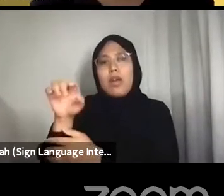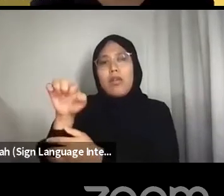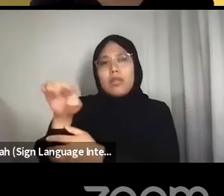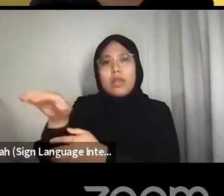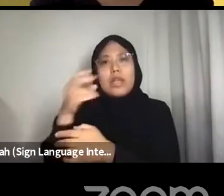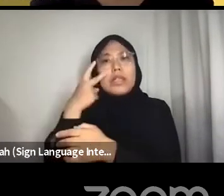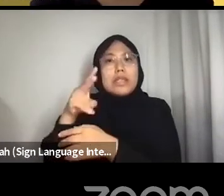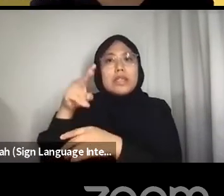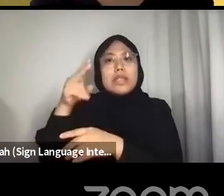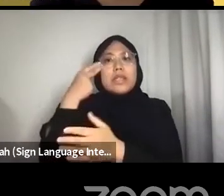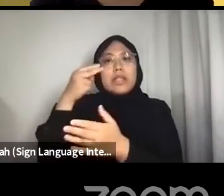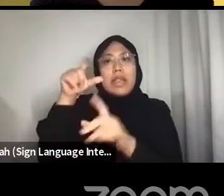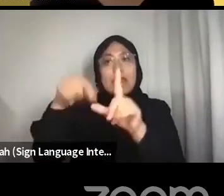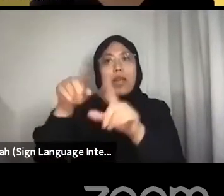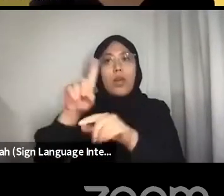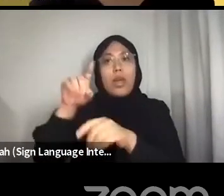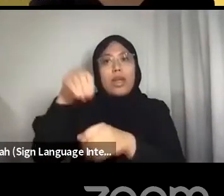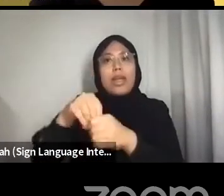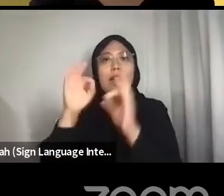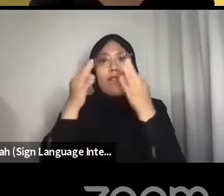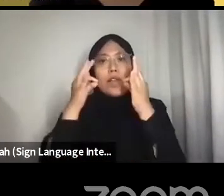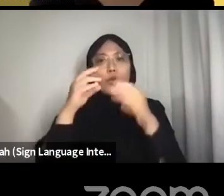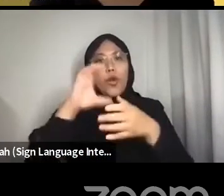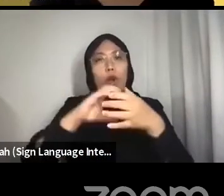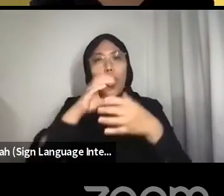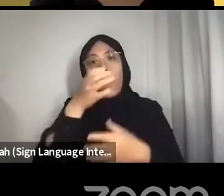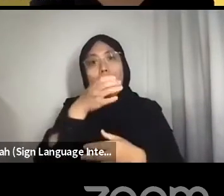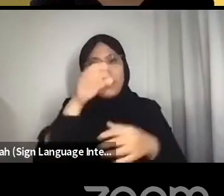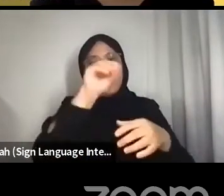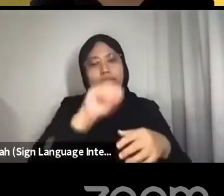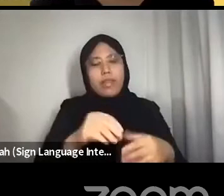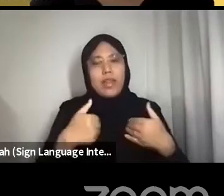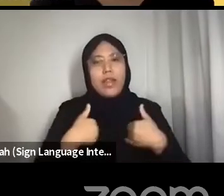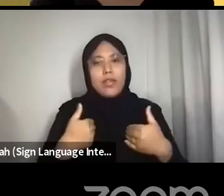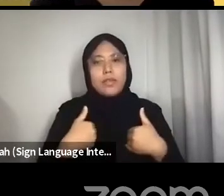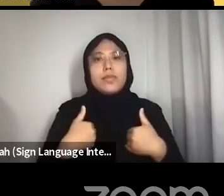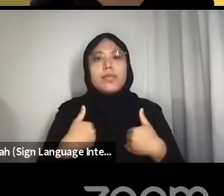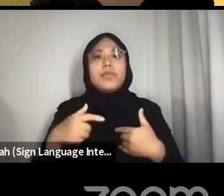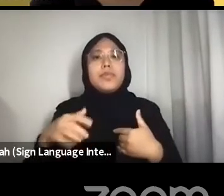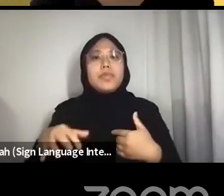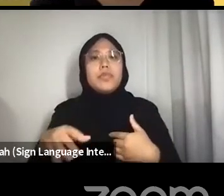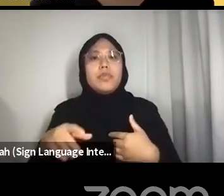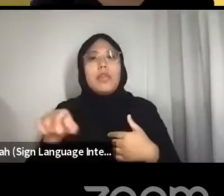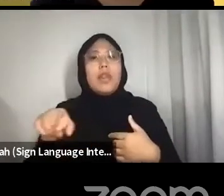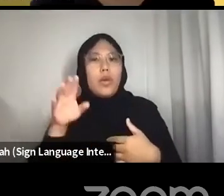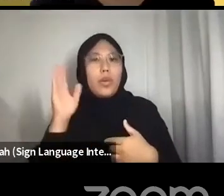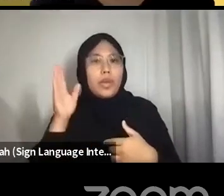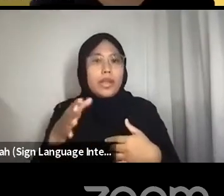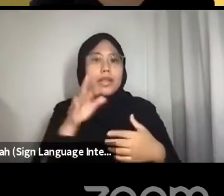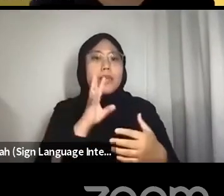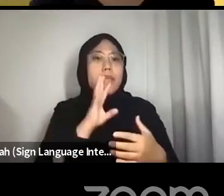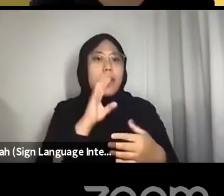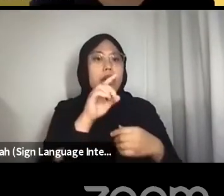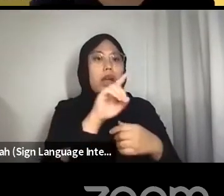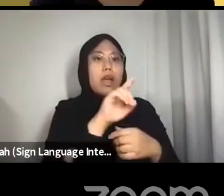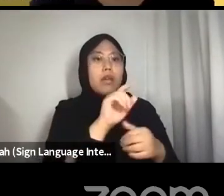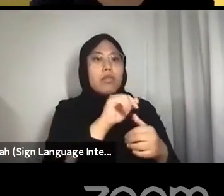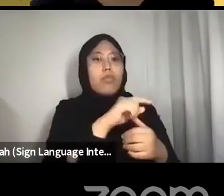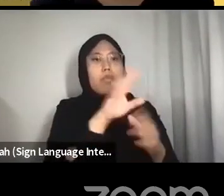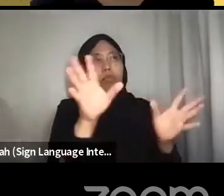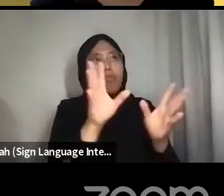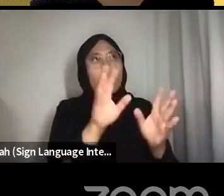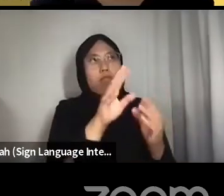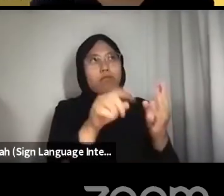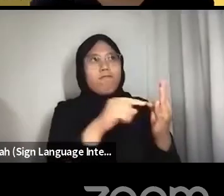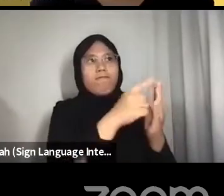The editors and contributors of Making Kin will be speaking for about 45 minutes, and there will be a live Q&A after.